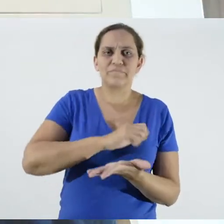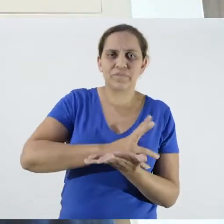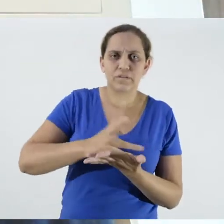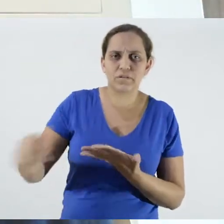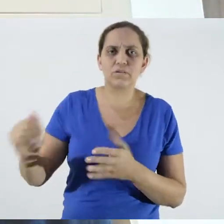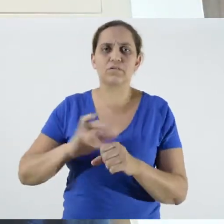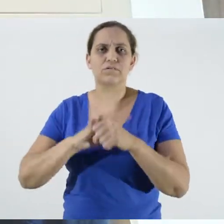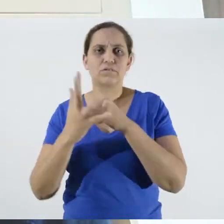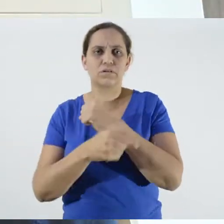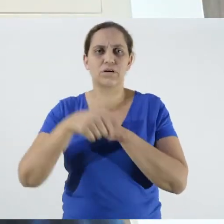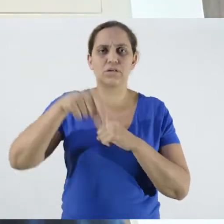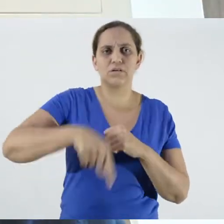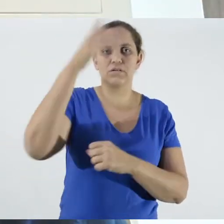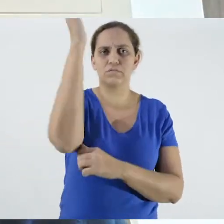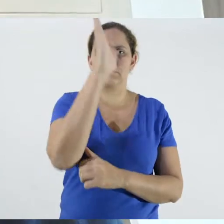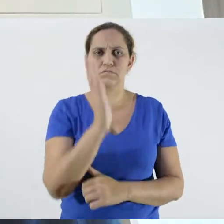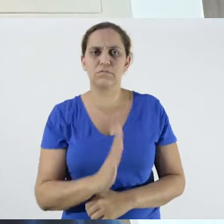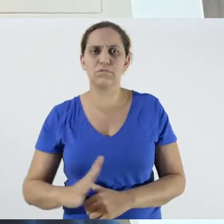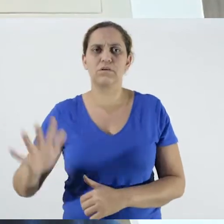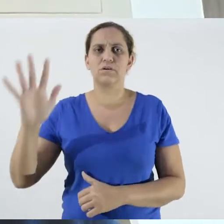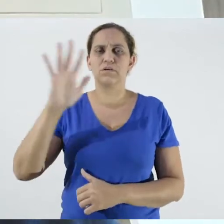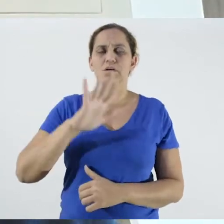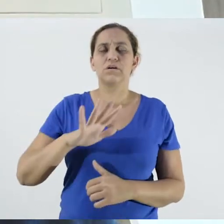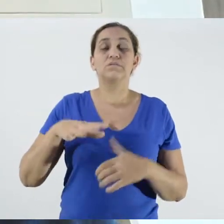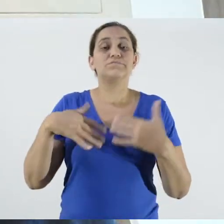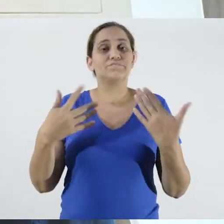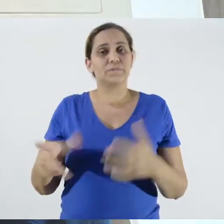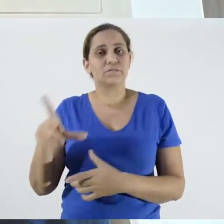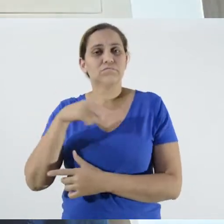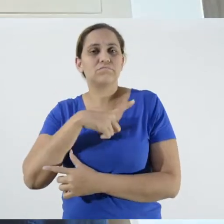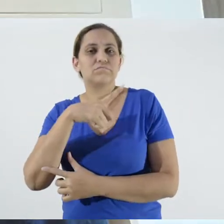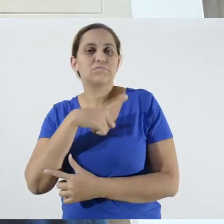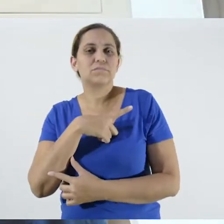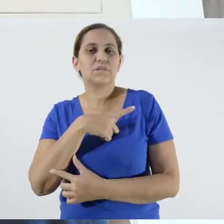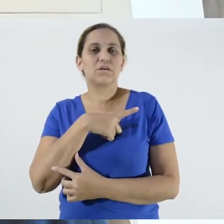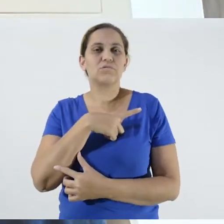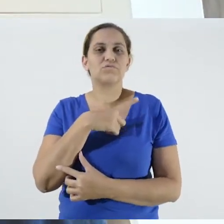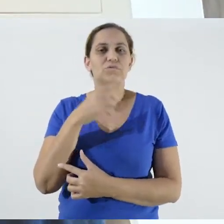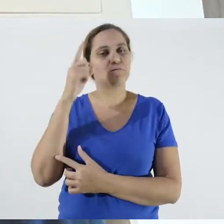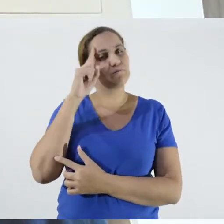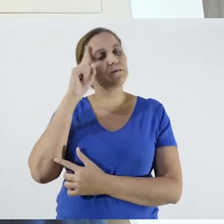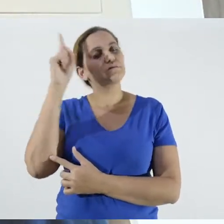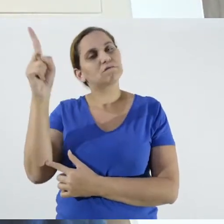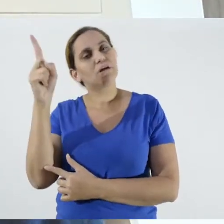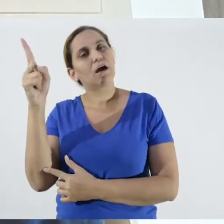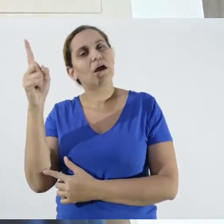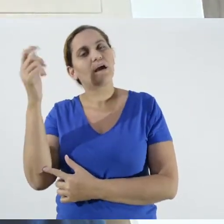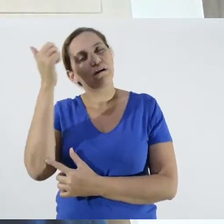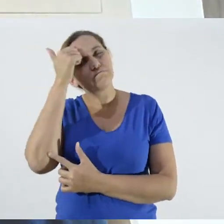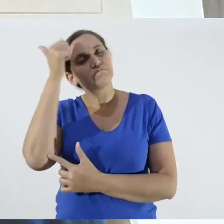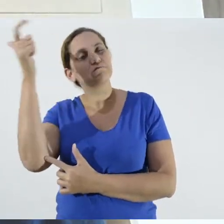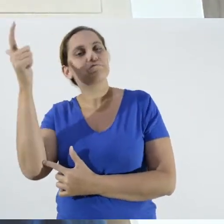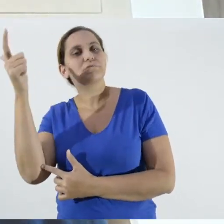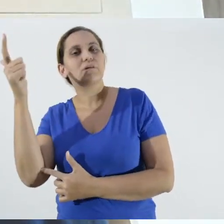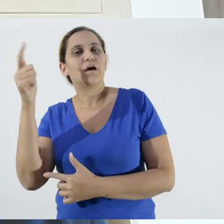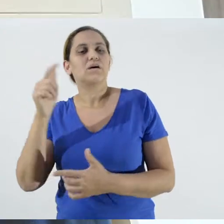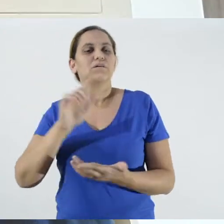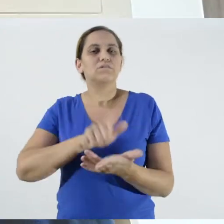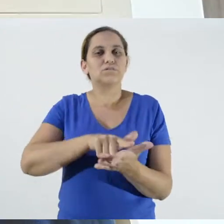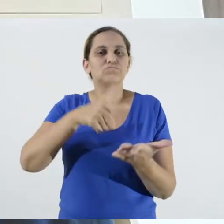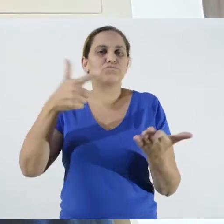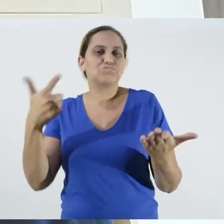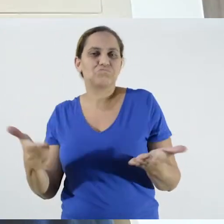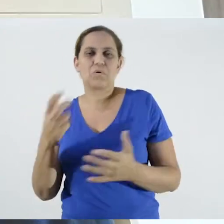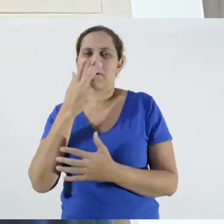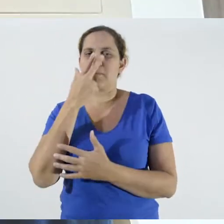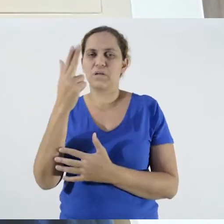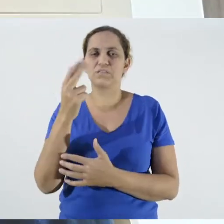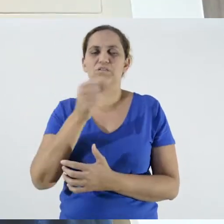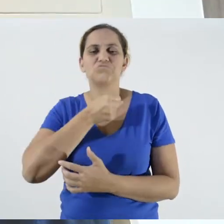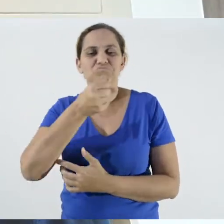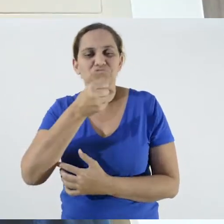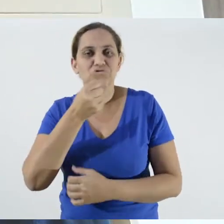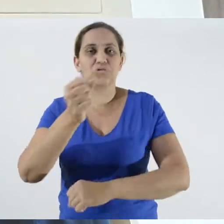So we had this idea of elaborating the material in a more journalistic tone, more like announcements.